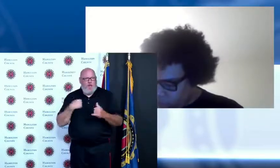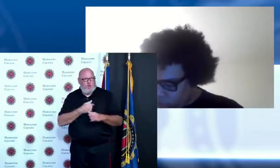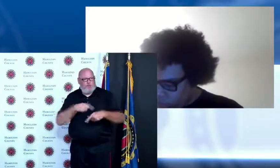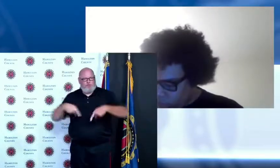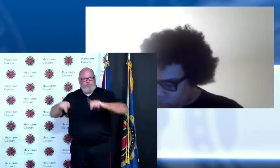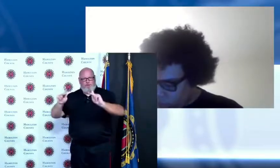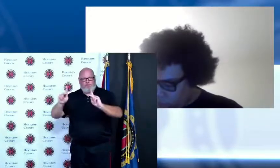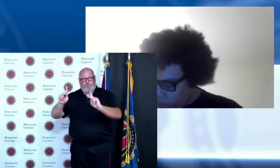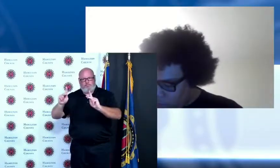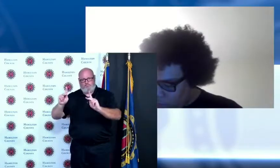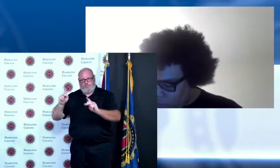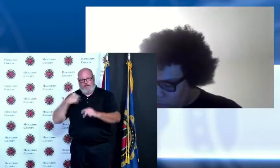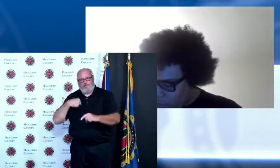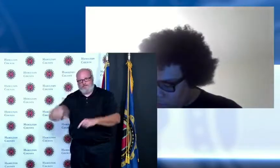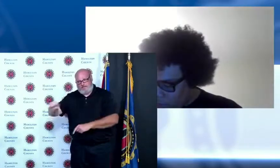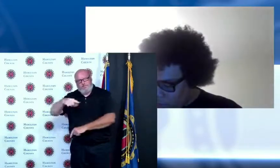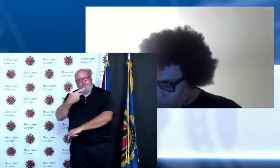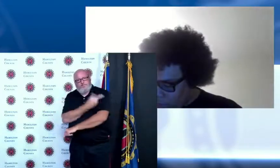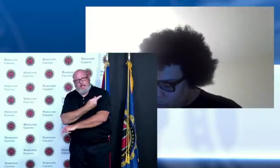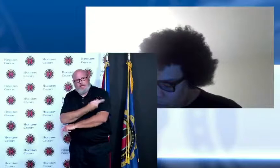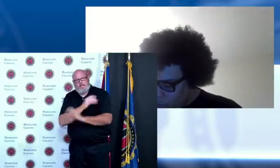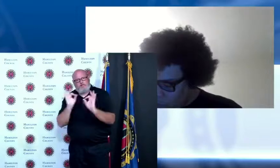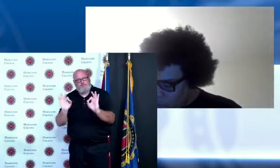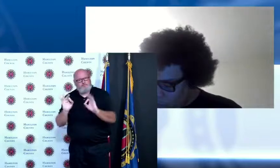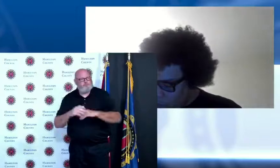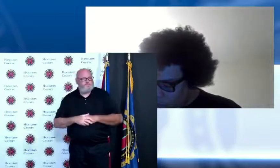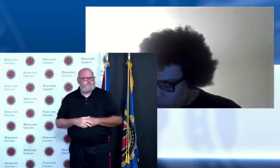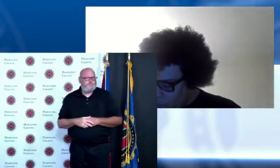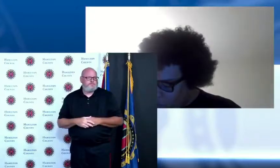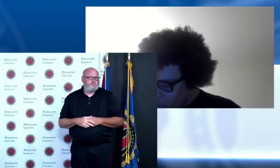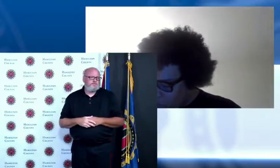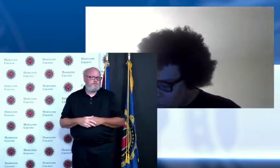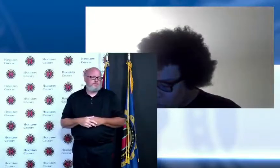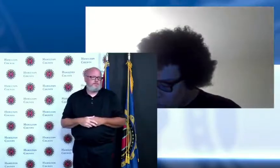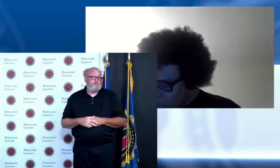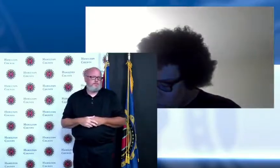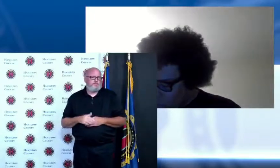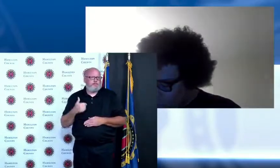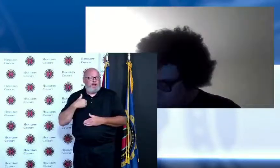know that there are studies under underway right now currently to look at vaccinating individuals